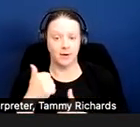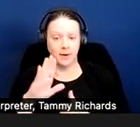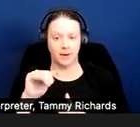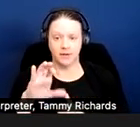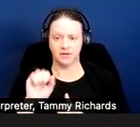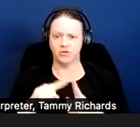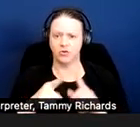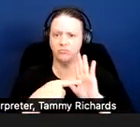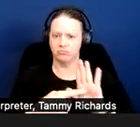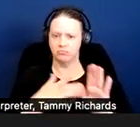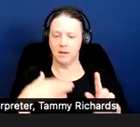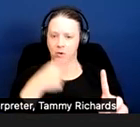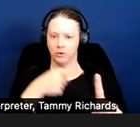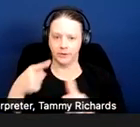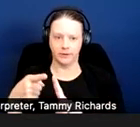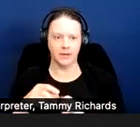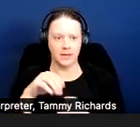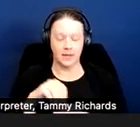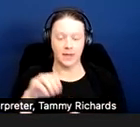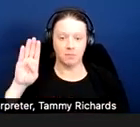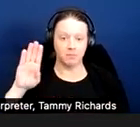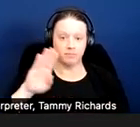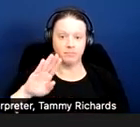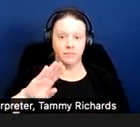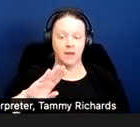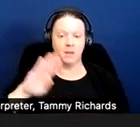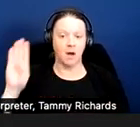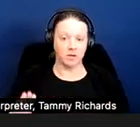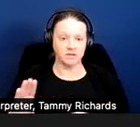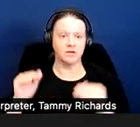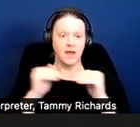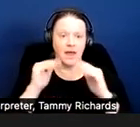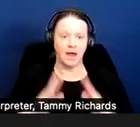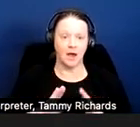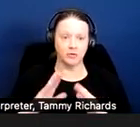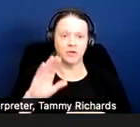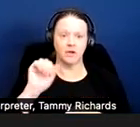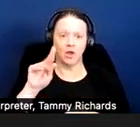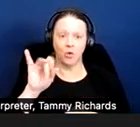In Boston Housing Authority versus Bridgewater, there was an eviction of a public housing